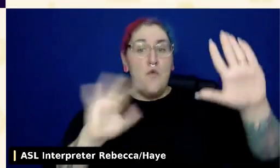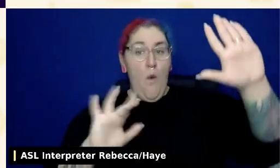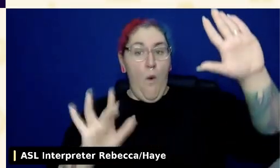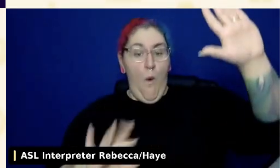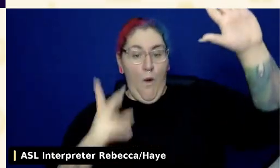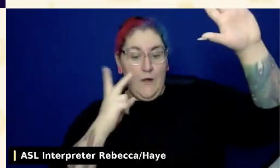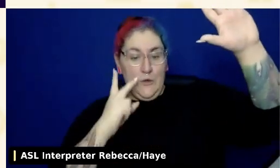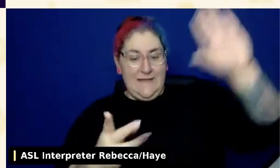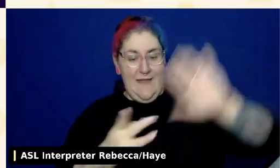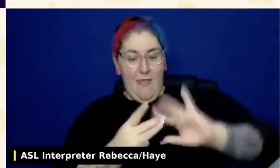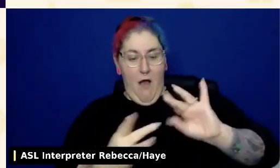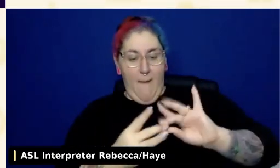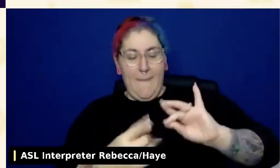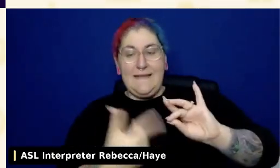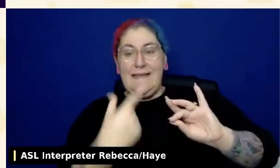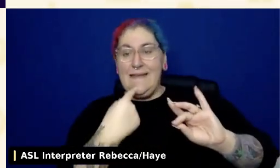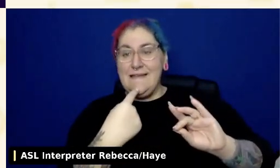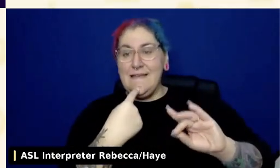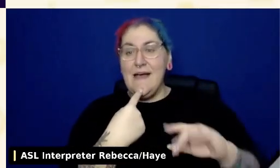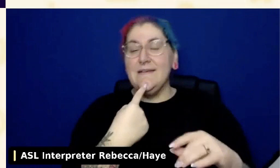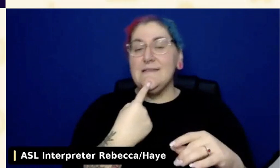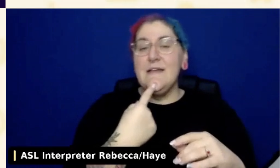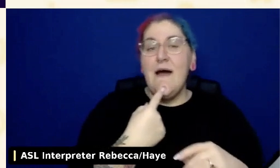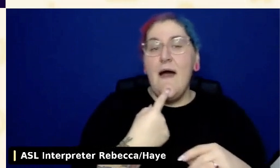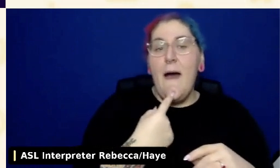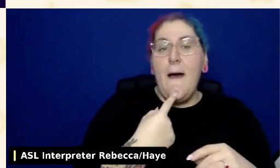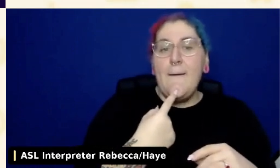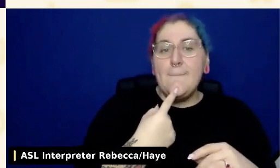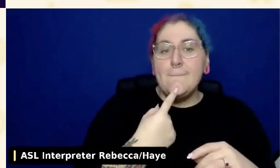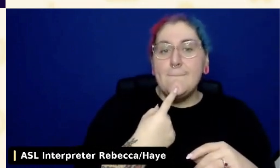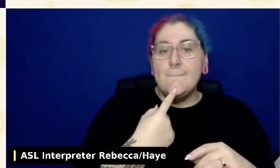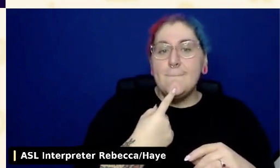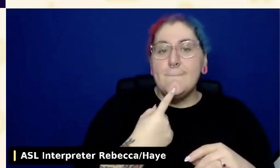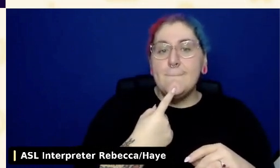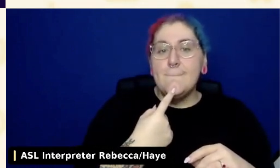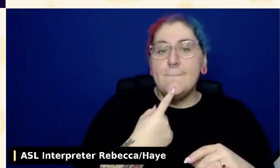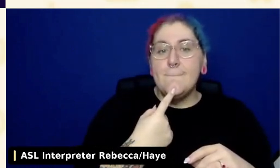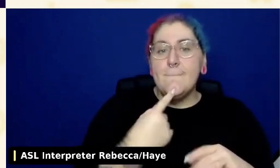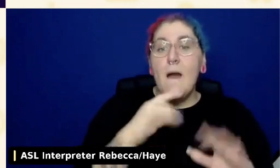there's a comment that says, find the recap here, which takes you